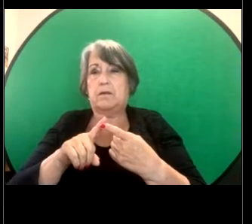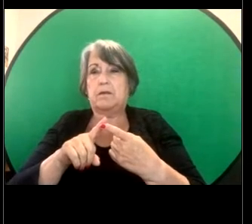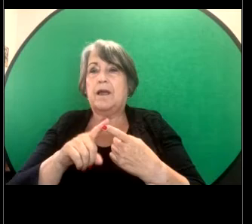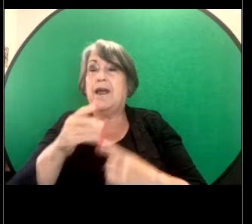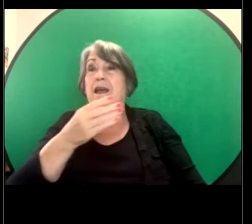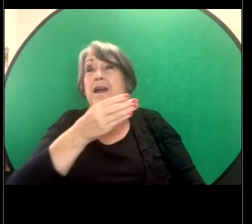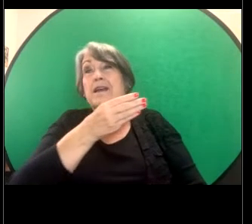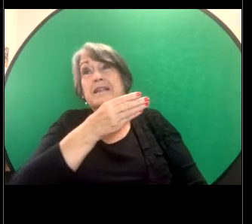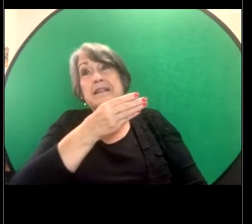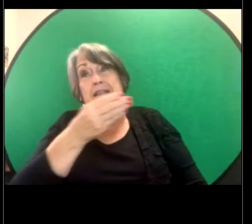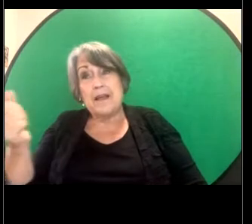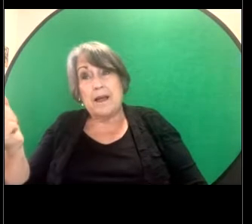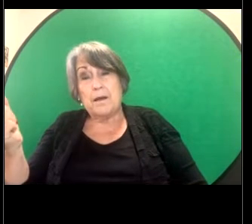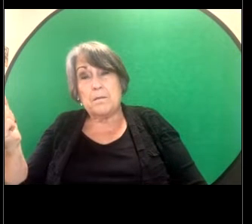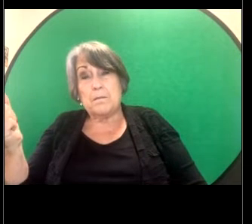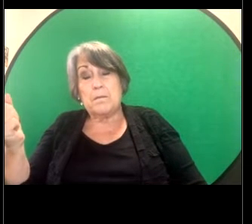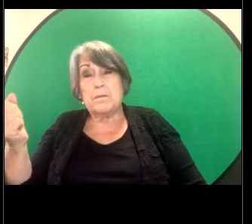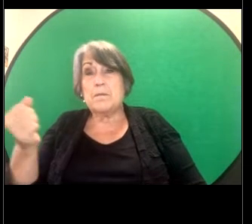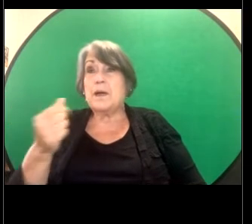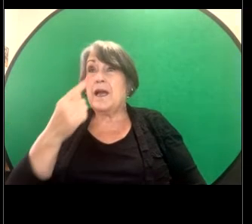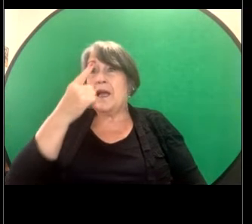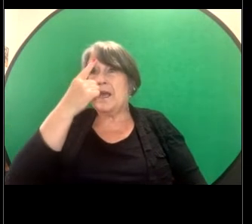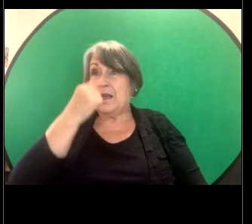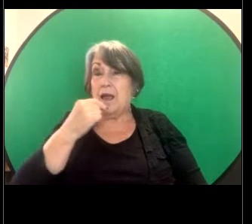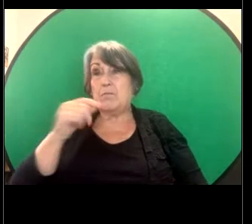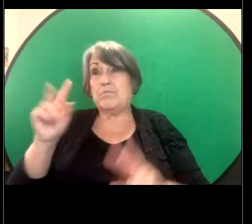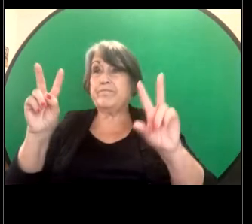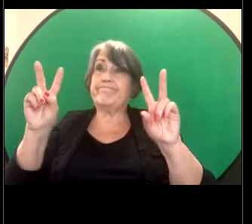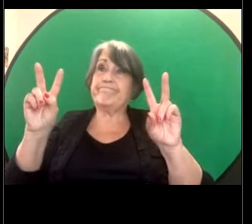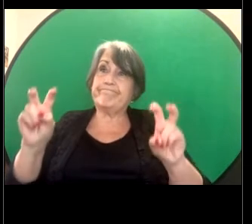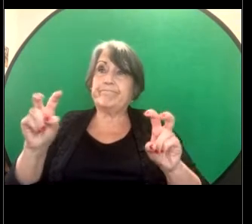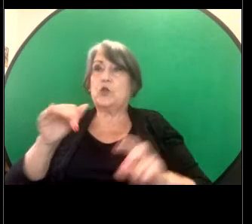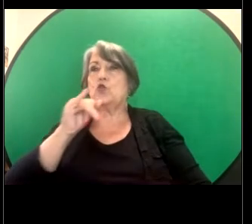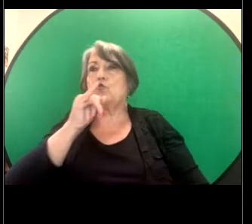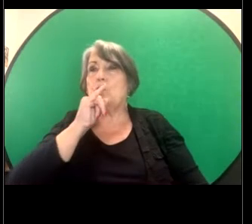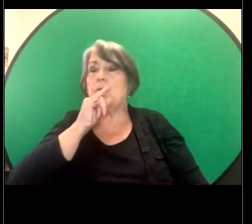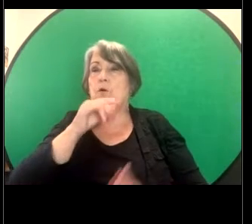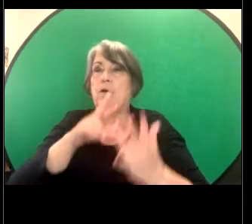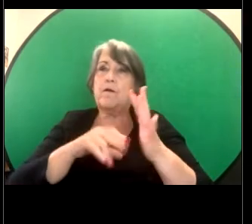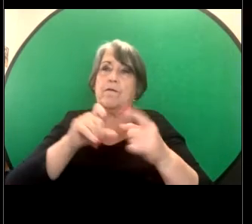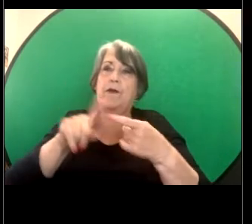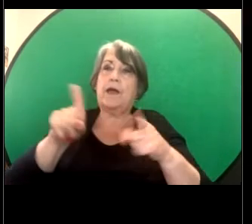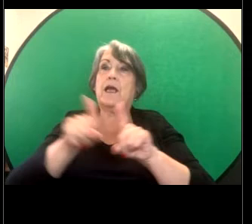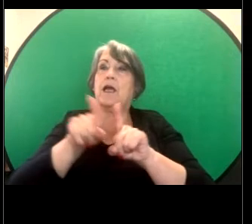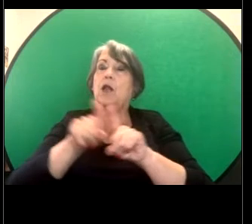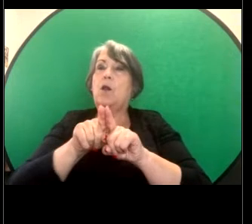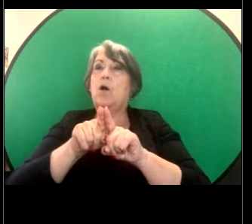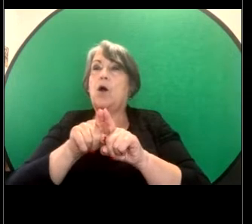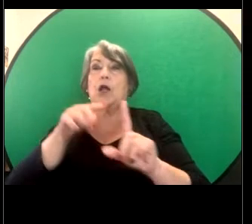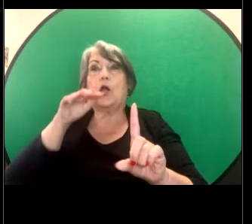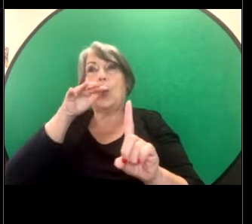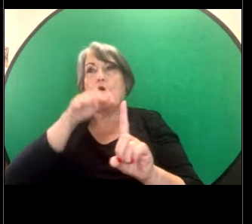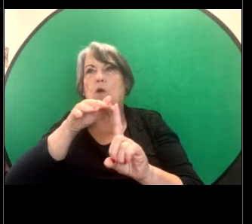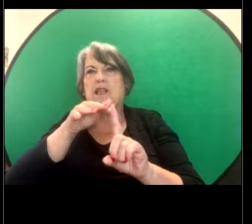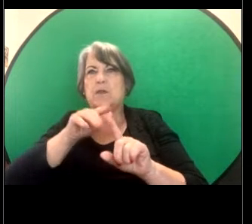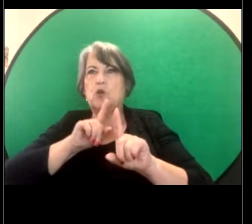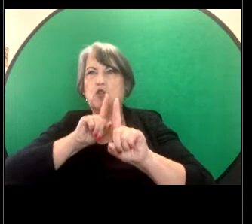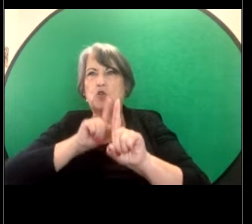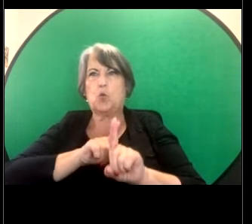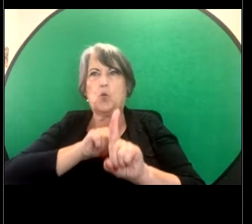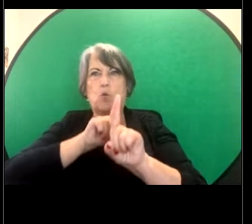harassment may also be a criminal offence, such as sexual harassment, stalking or indecent exposure.